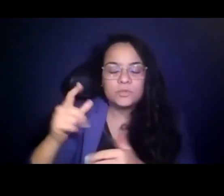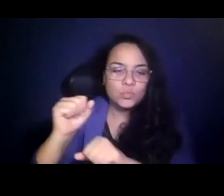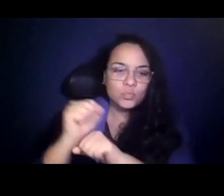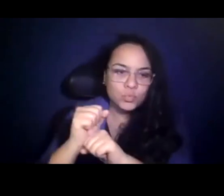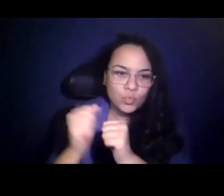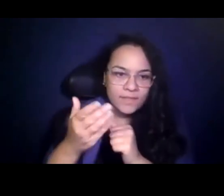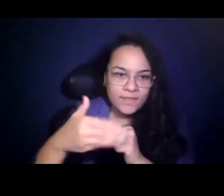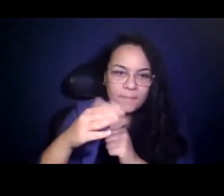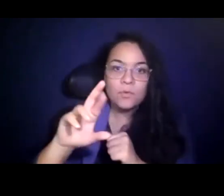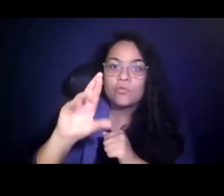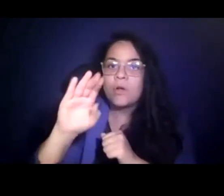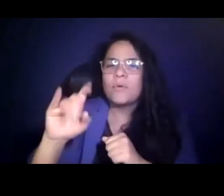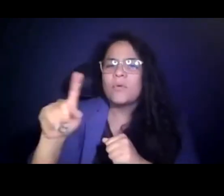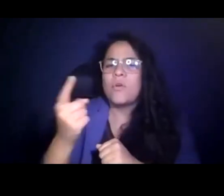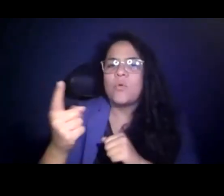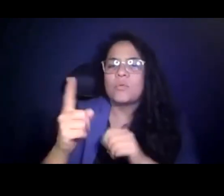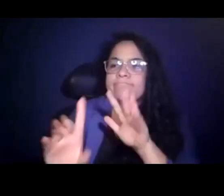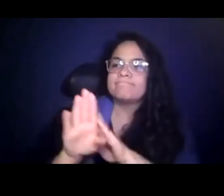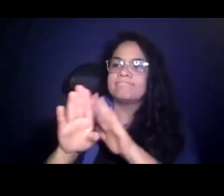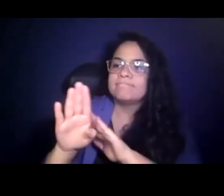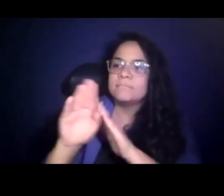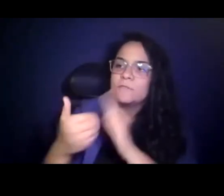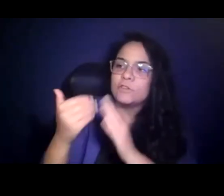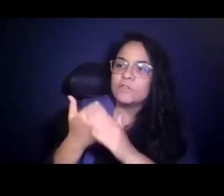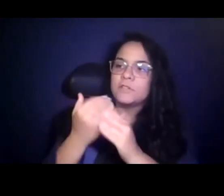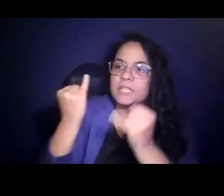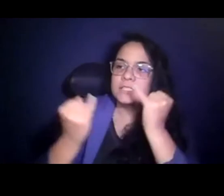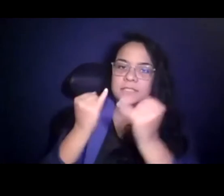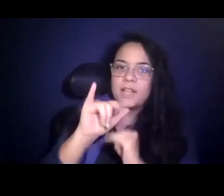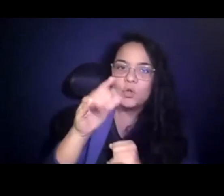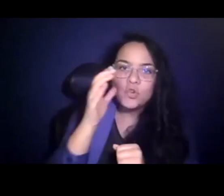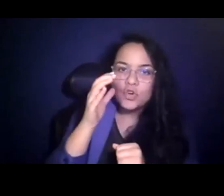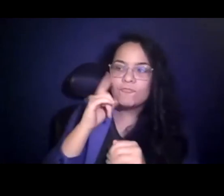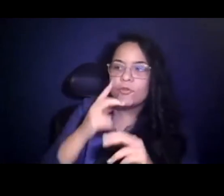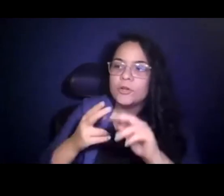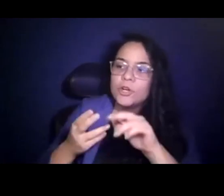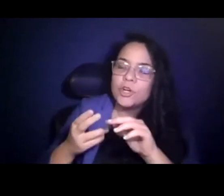15:26:21 Robbie's always, coming up with fresh ideas to improve transit in KC.